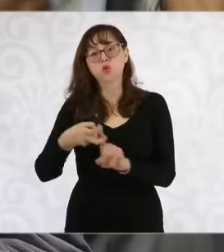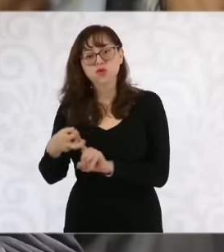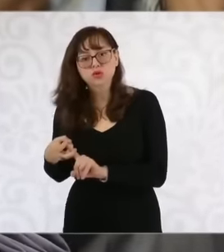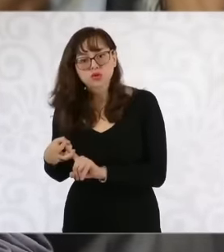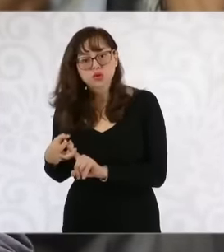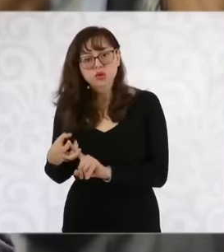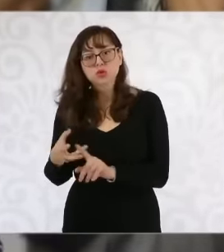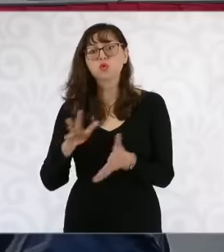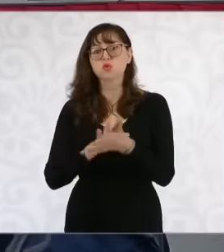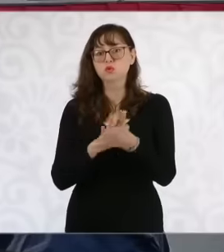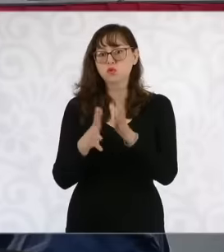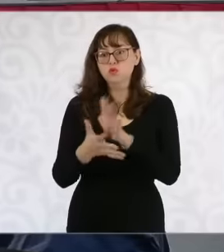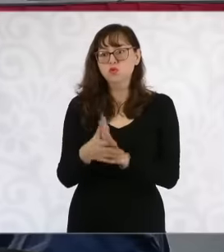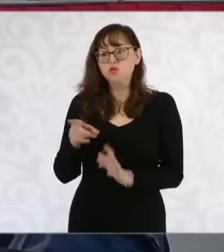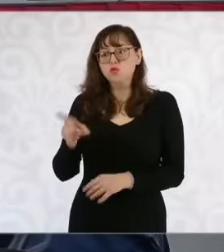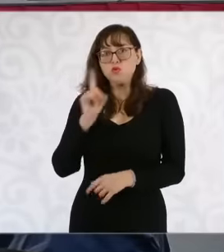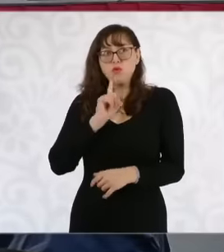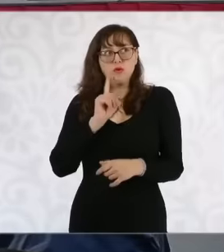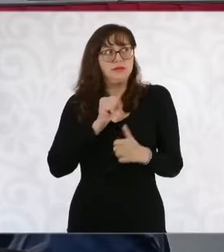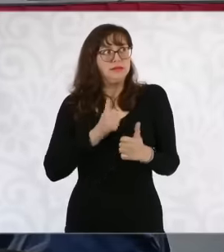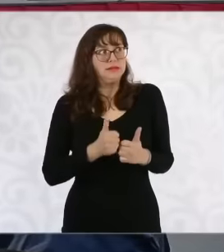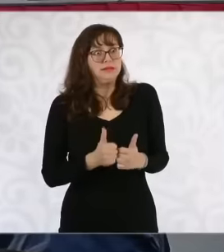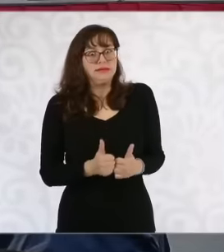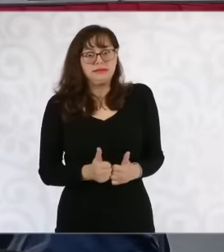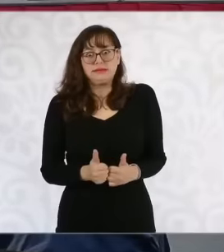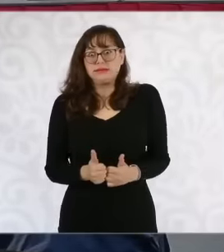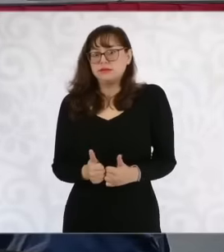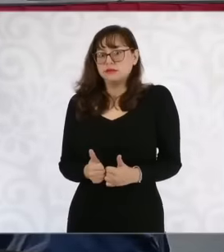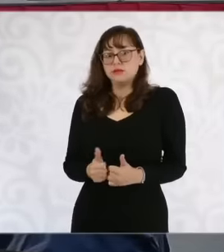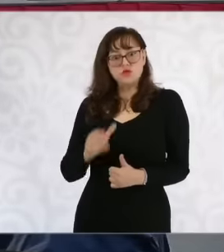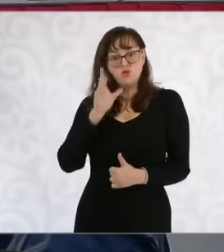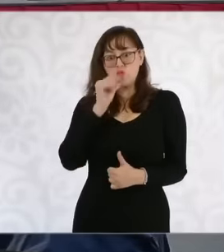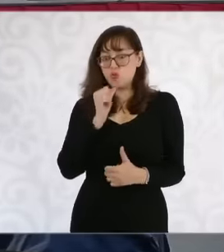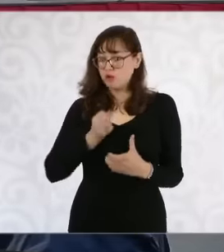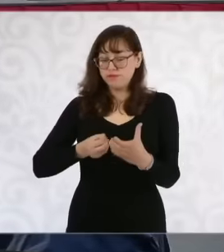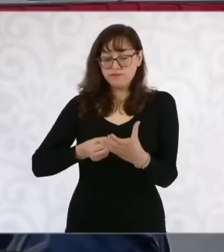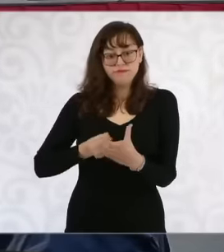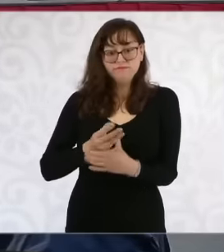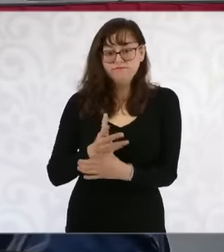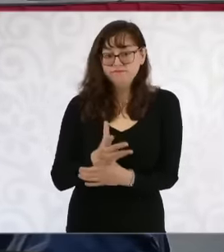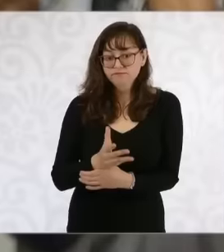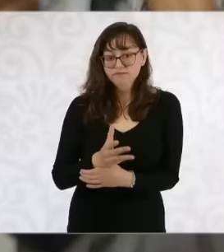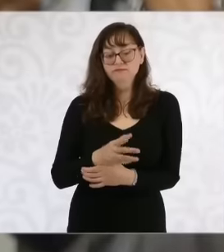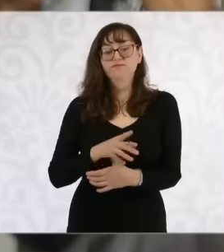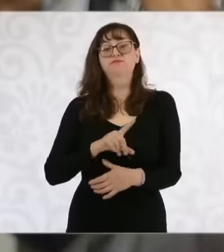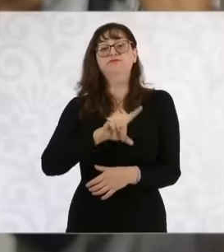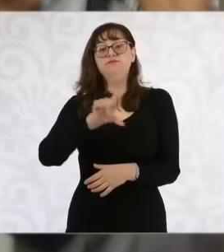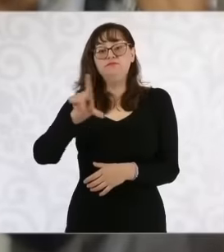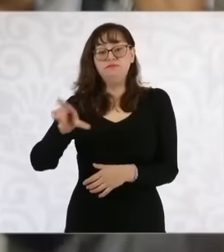that time and many years later, through a long struggle waged by cultural journalists,